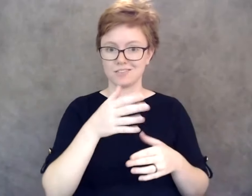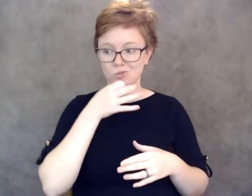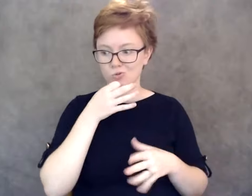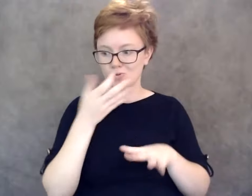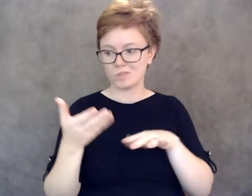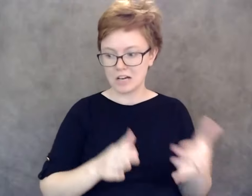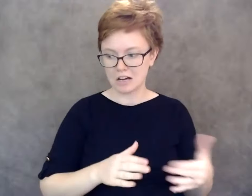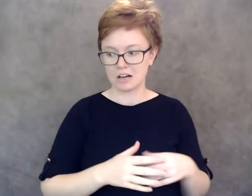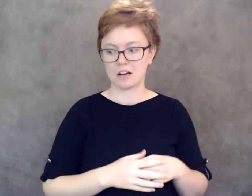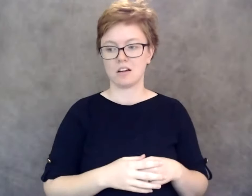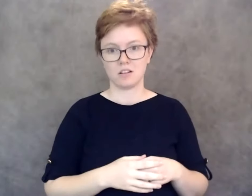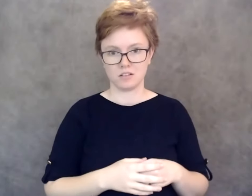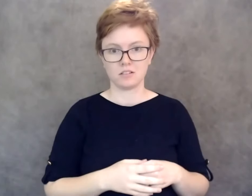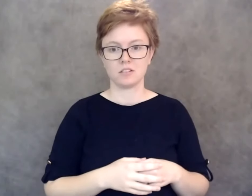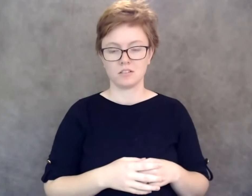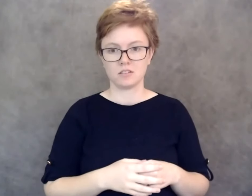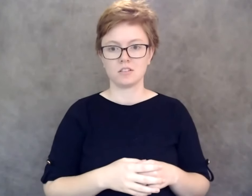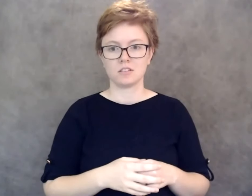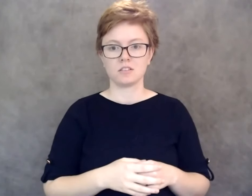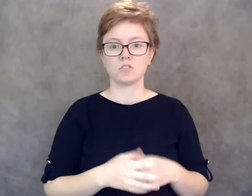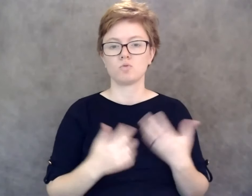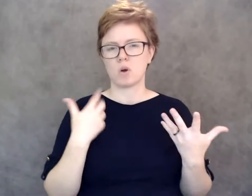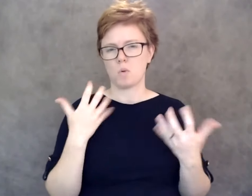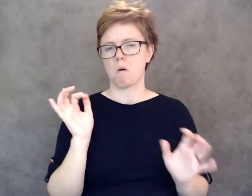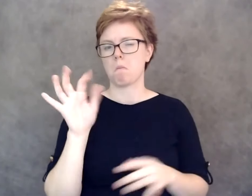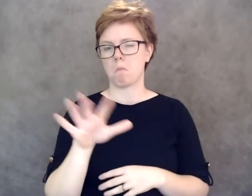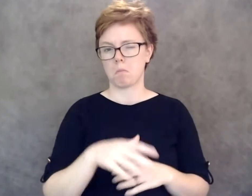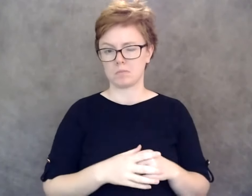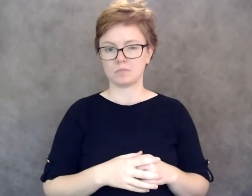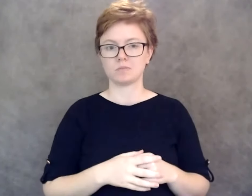So, I just wanted to let you guys know about that and that, that's available.